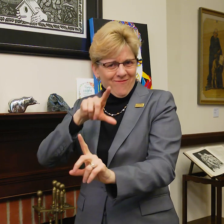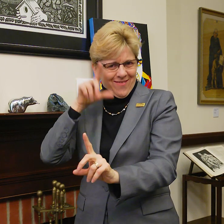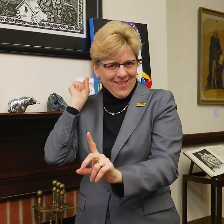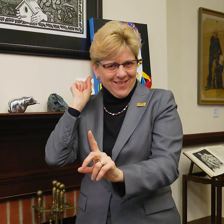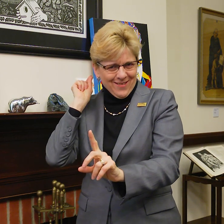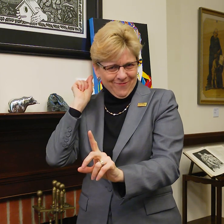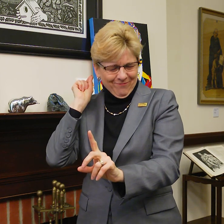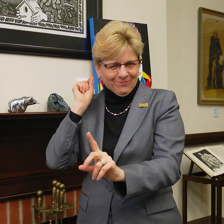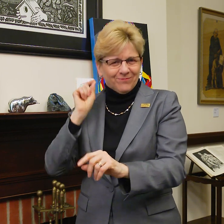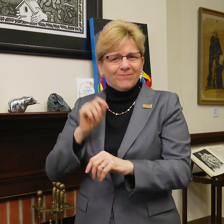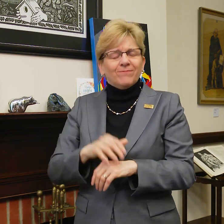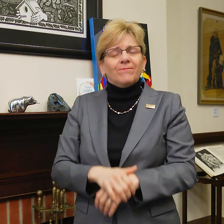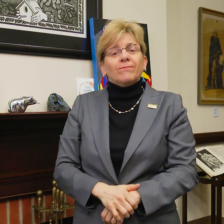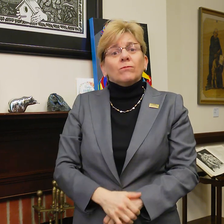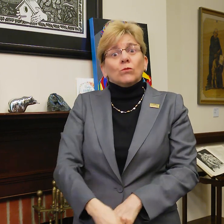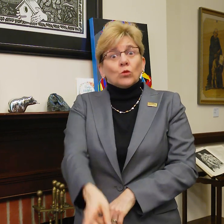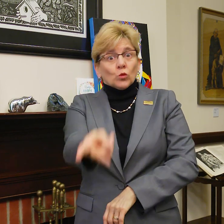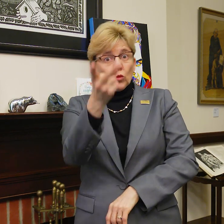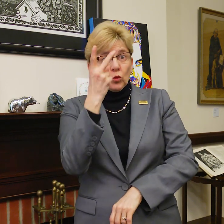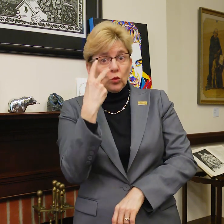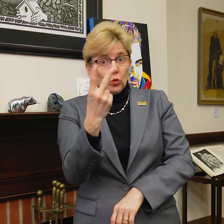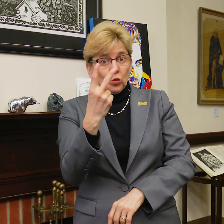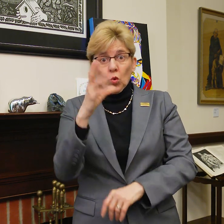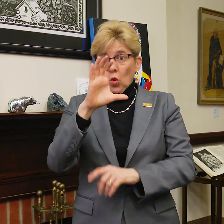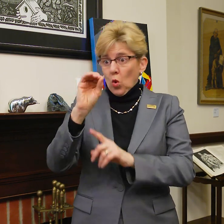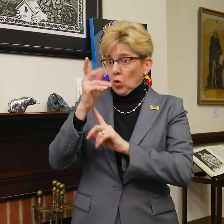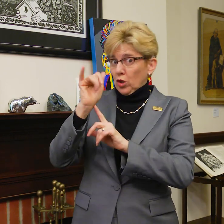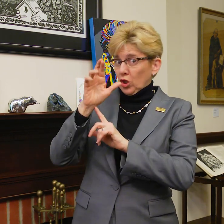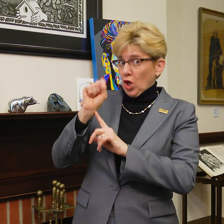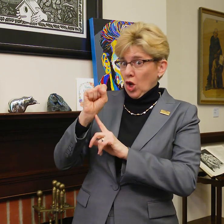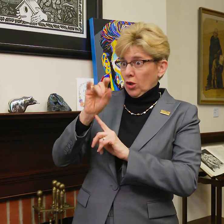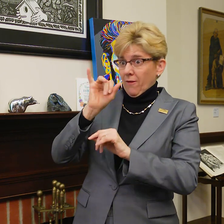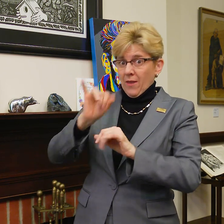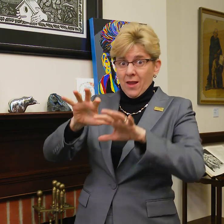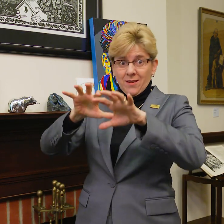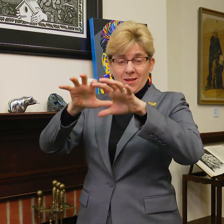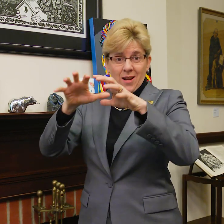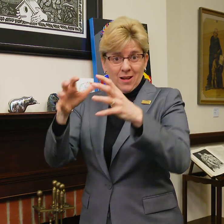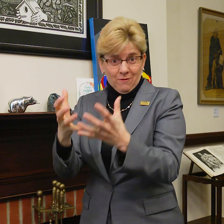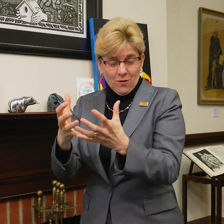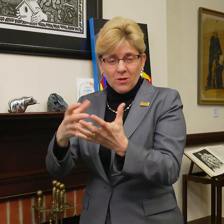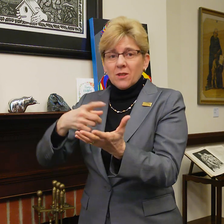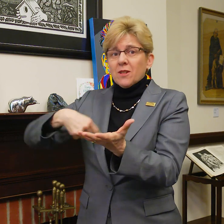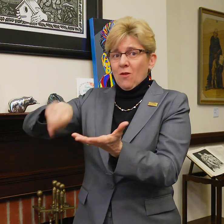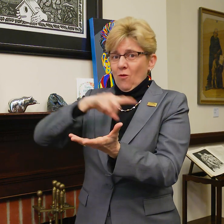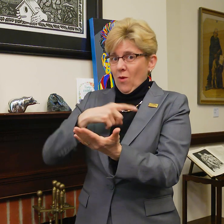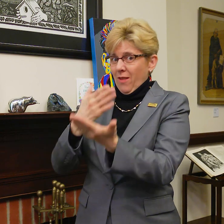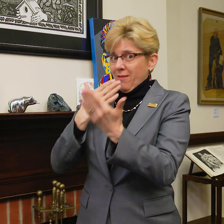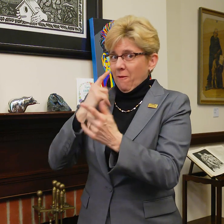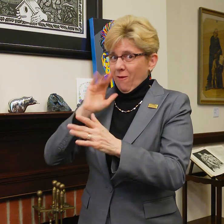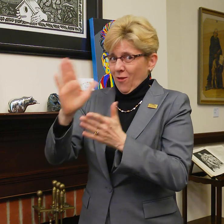from all parts of the University. The Task Force will be led by two co-chairs